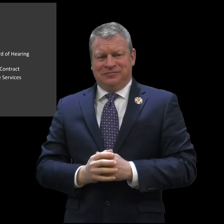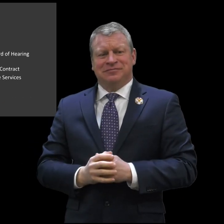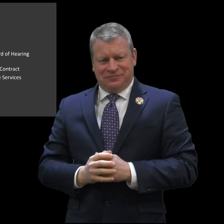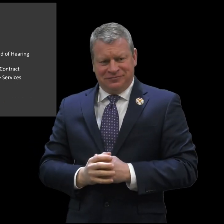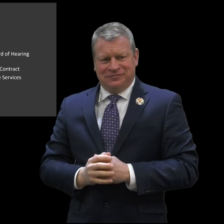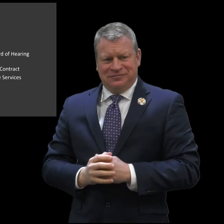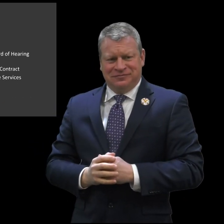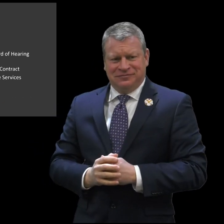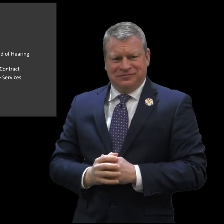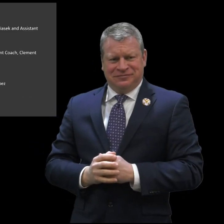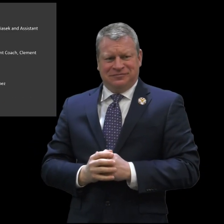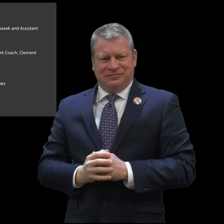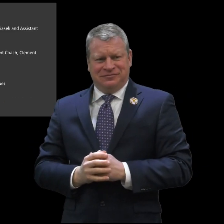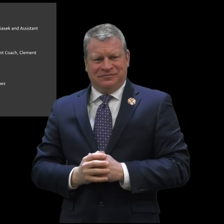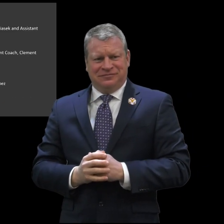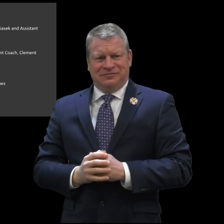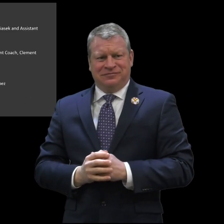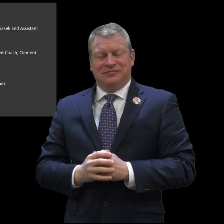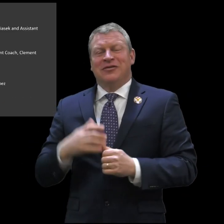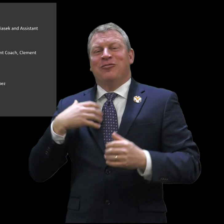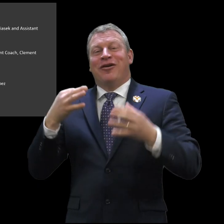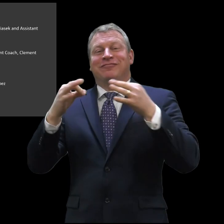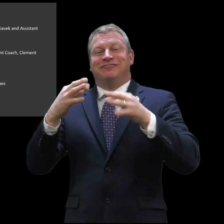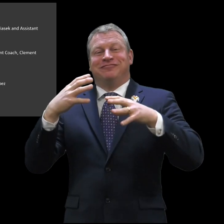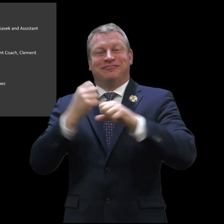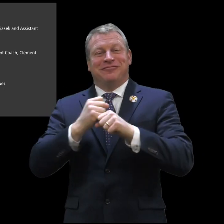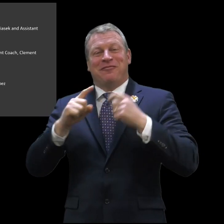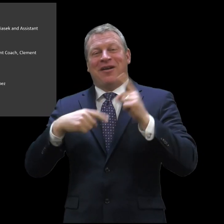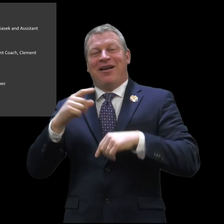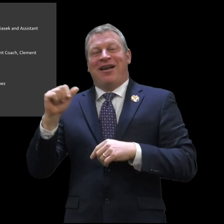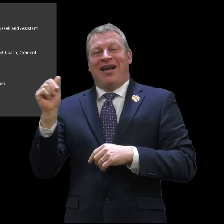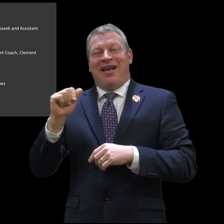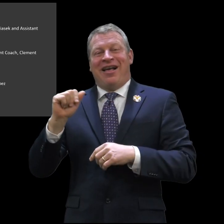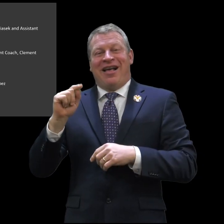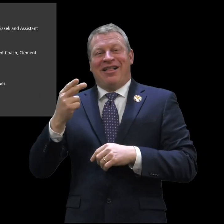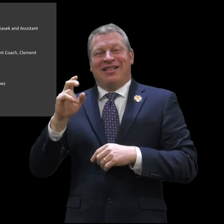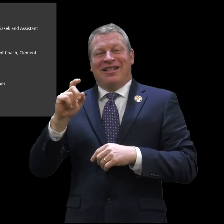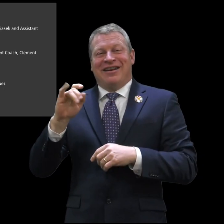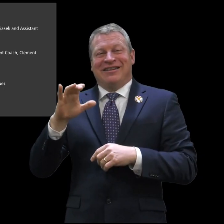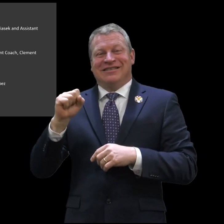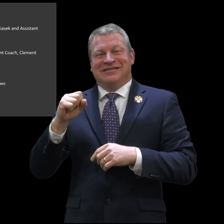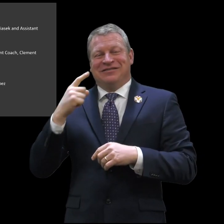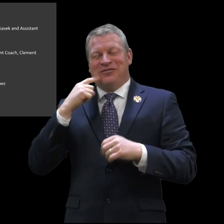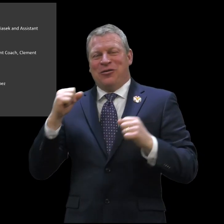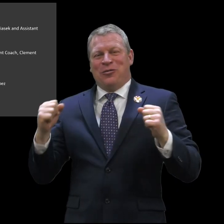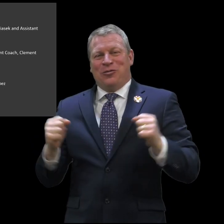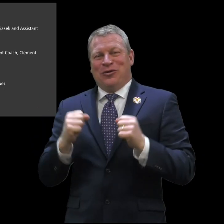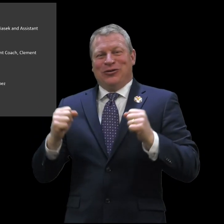our students and staff on campus is priority. Now for an update on ASD